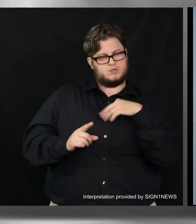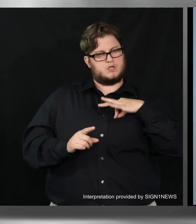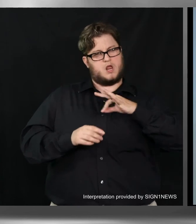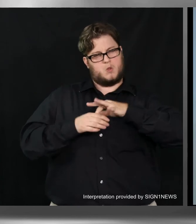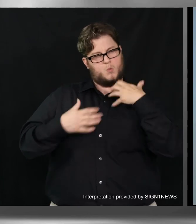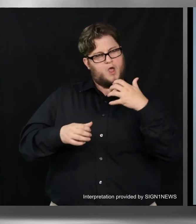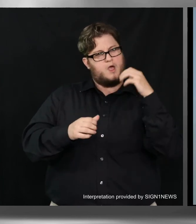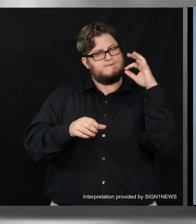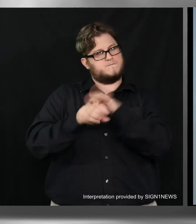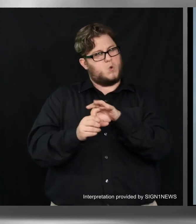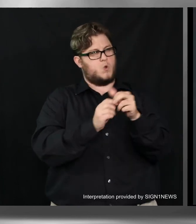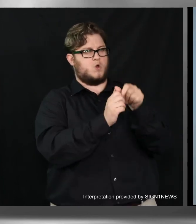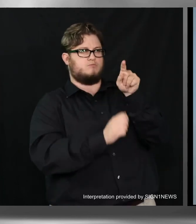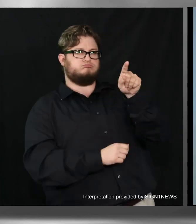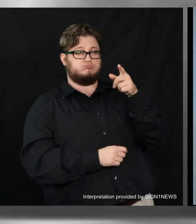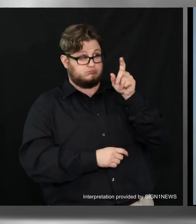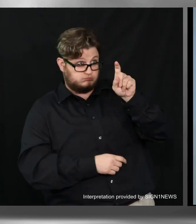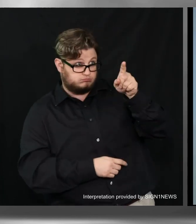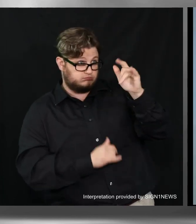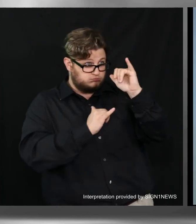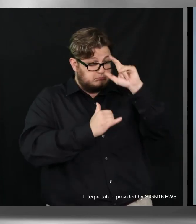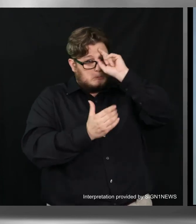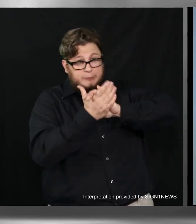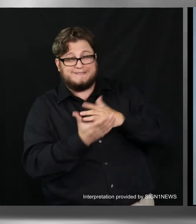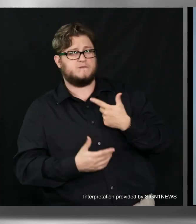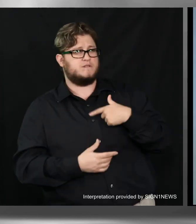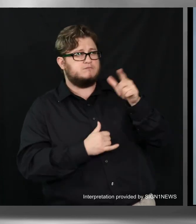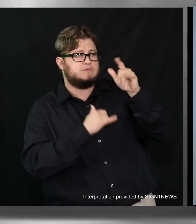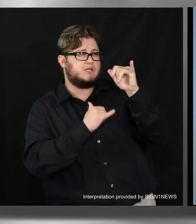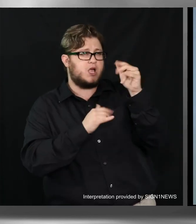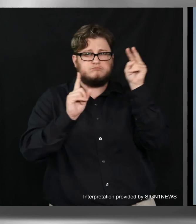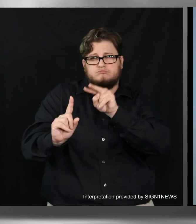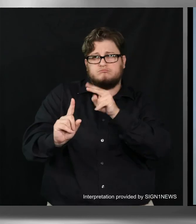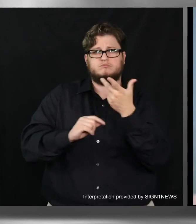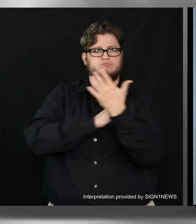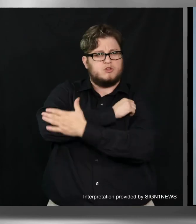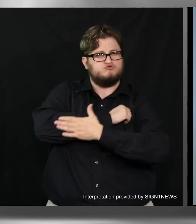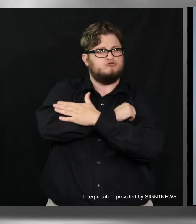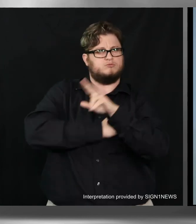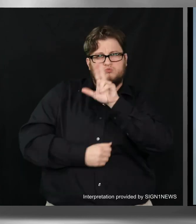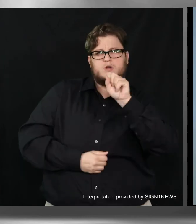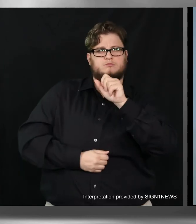in what you believe and want to see in our communities in Georgia and in our country.